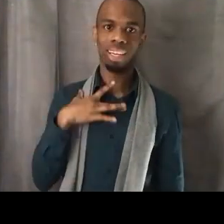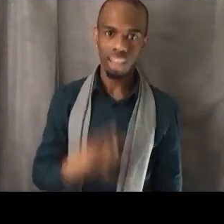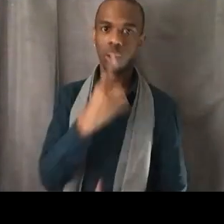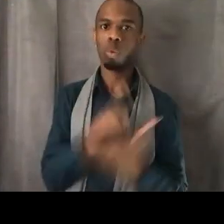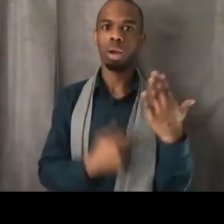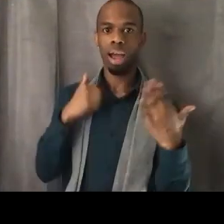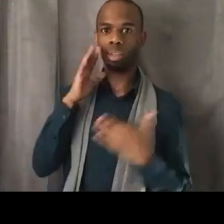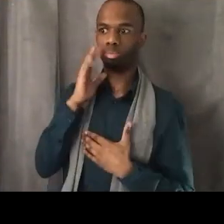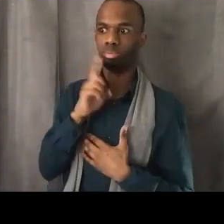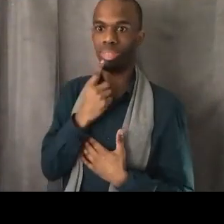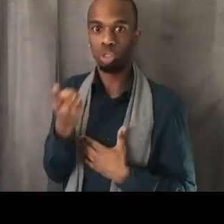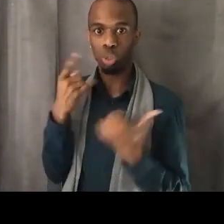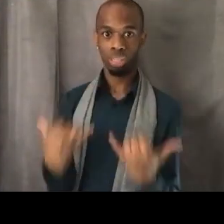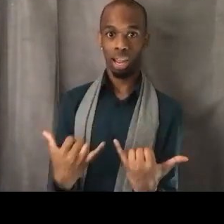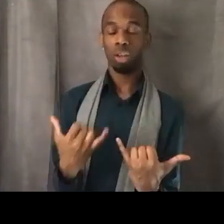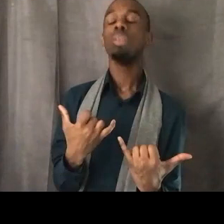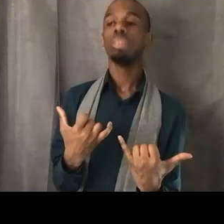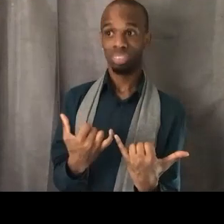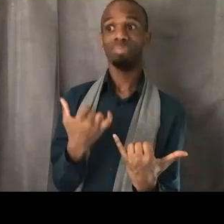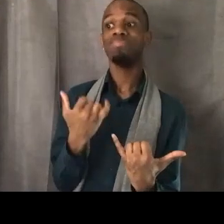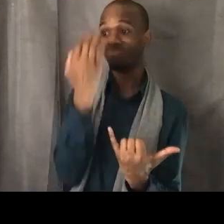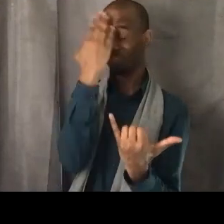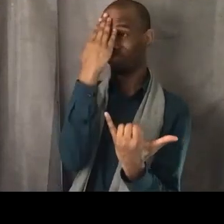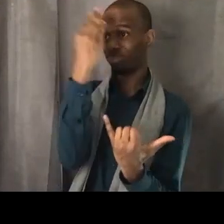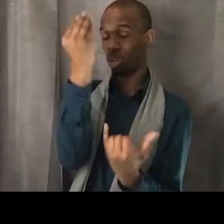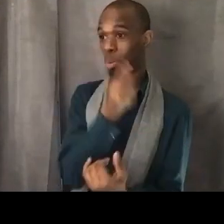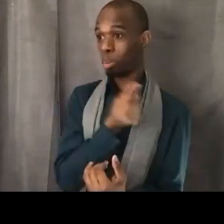And I remember just this fog overtake me